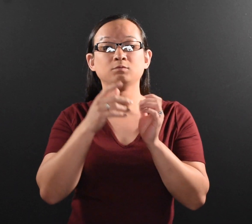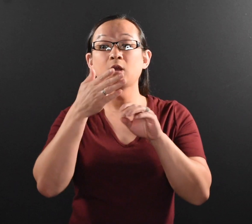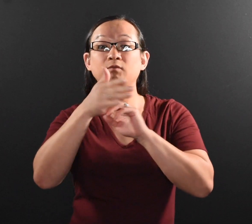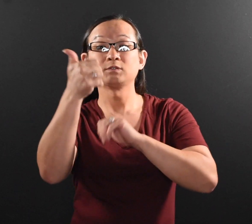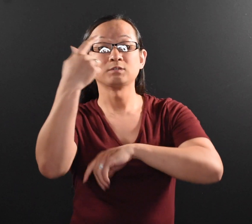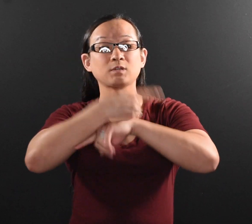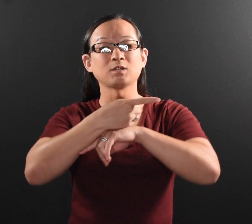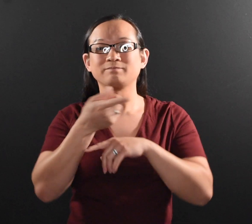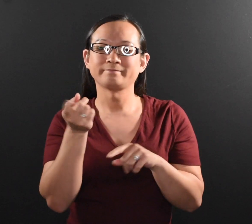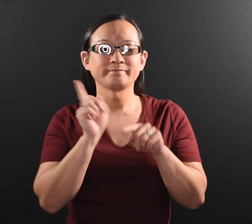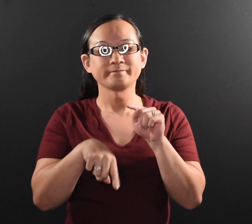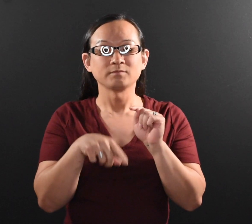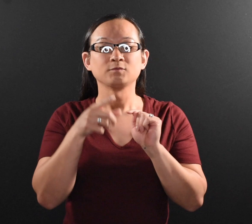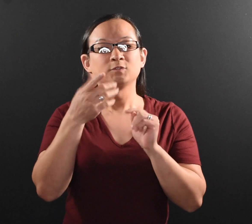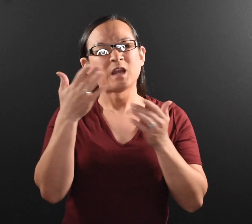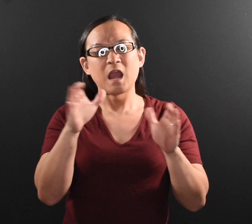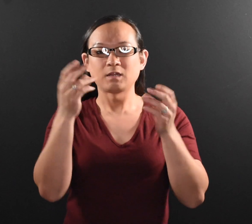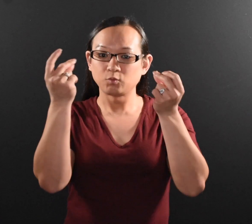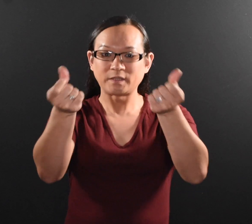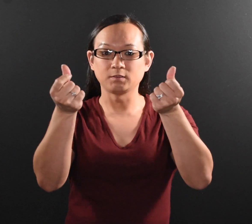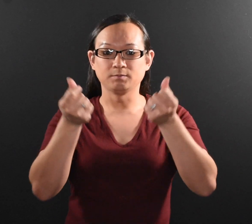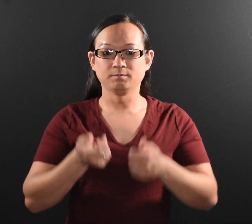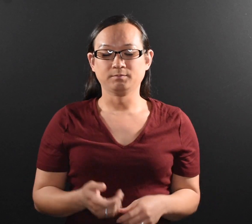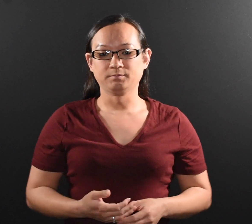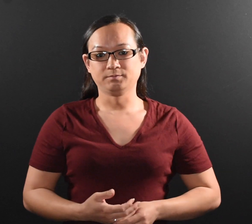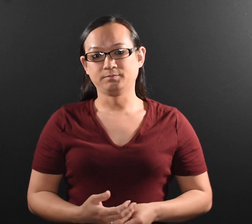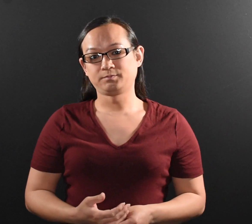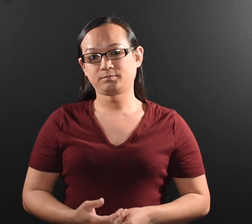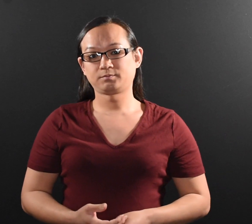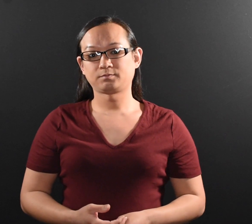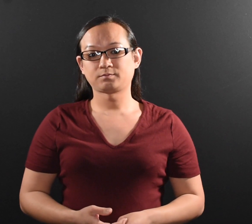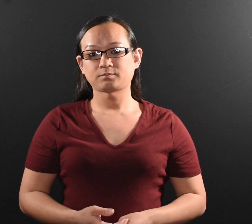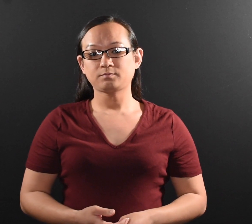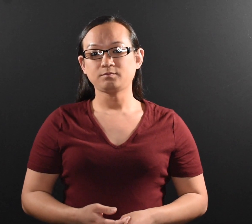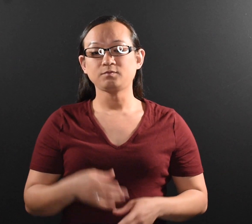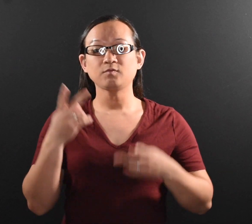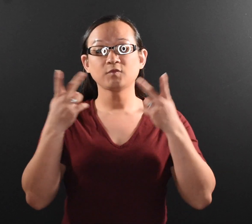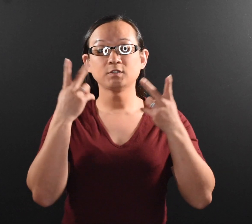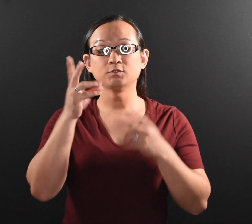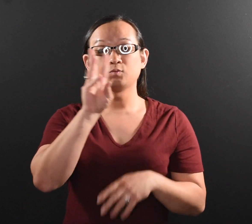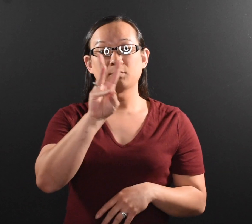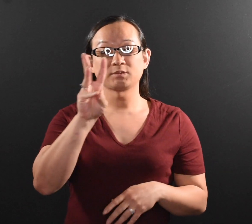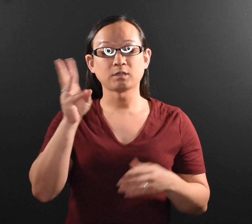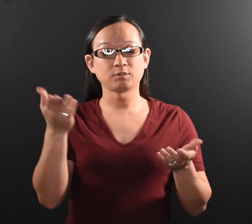so it’s important to act quickly. Visit